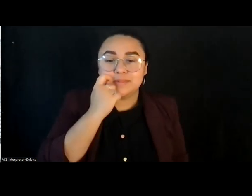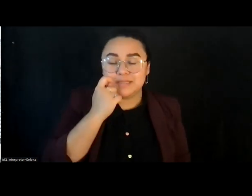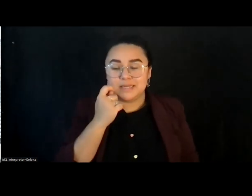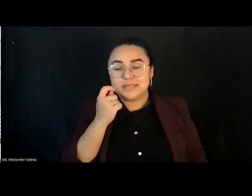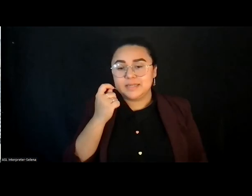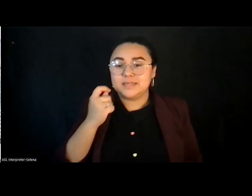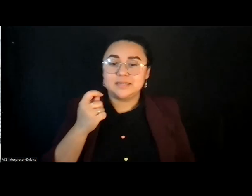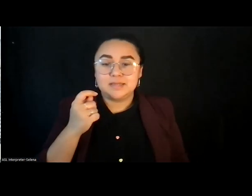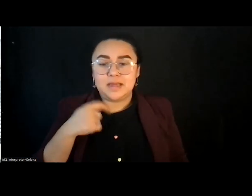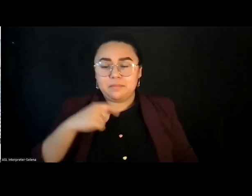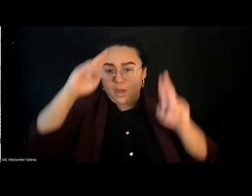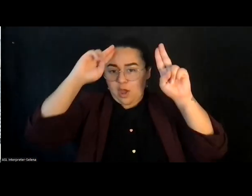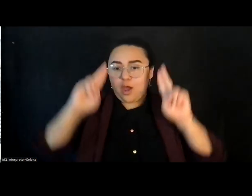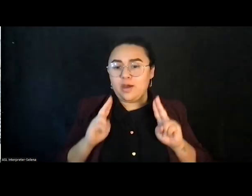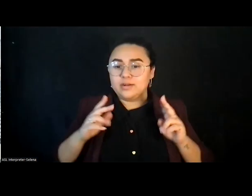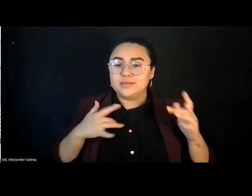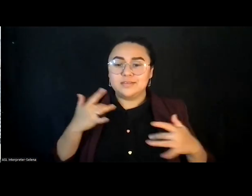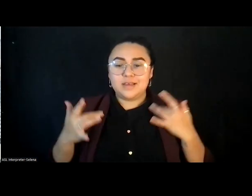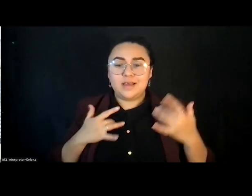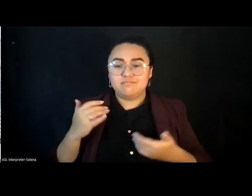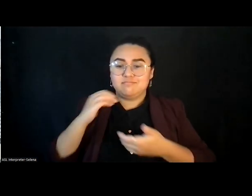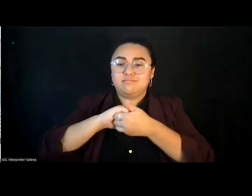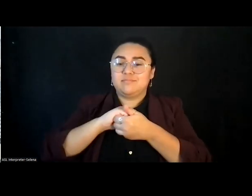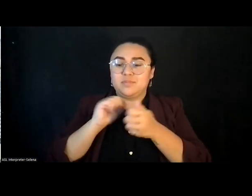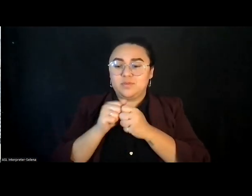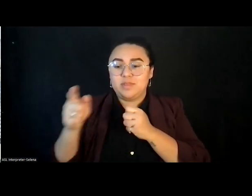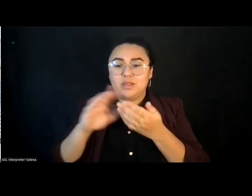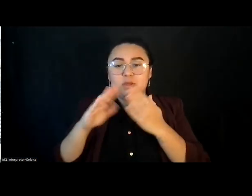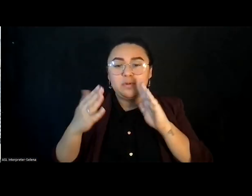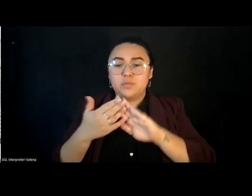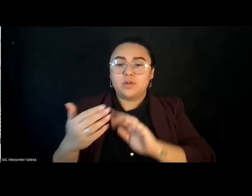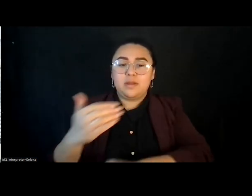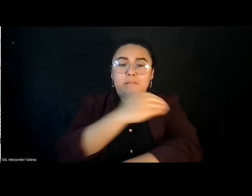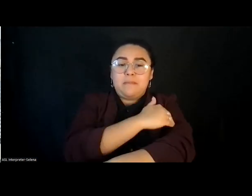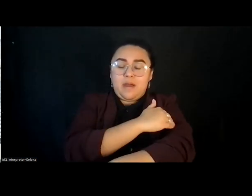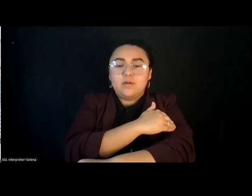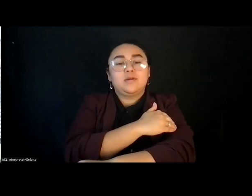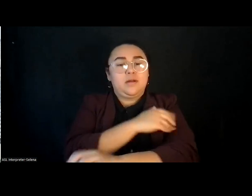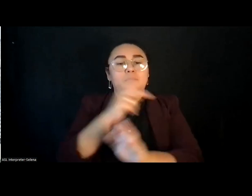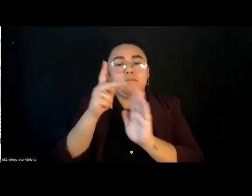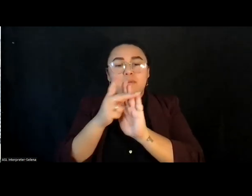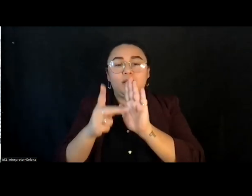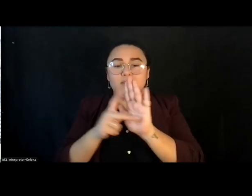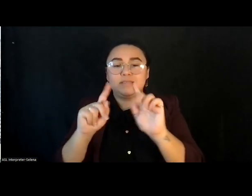I am honored and excited to be collaborating with the Community Power and Policy Partnerships Team at the Othering and Belonging Institute on